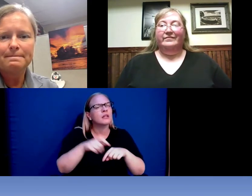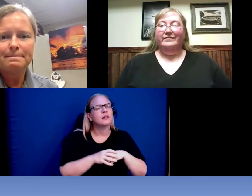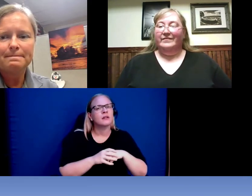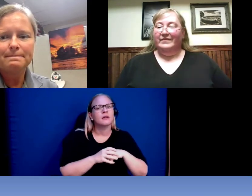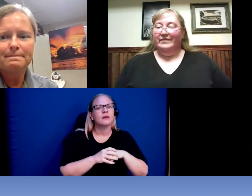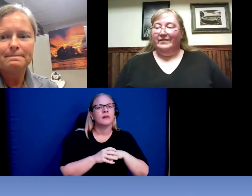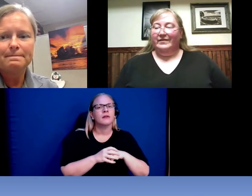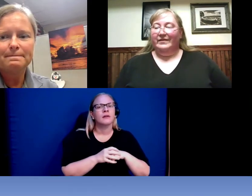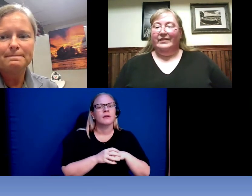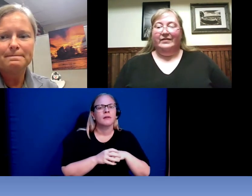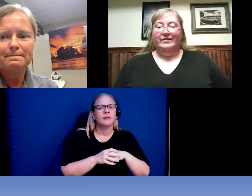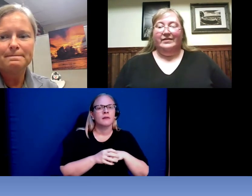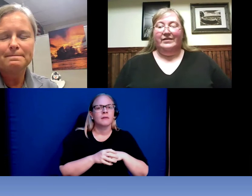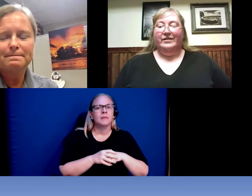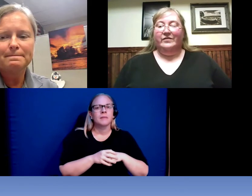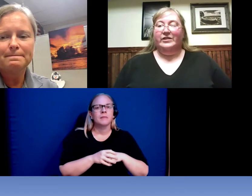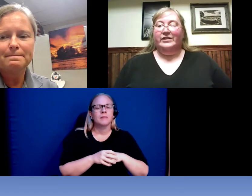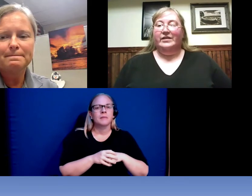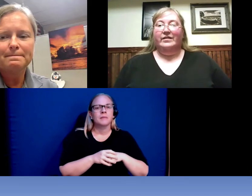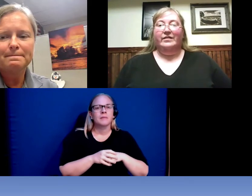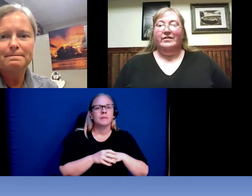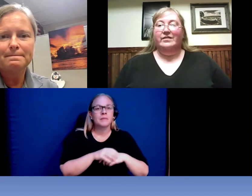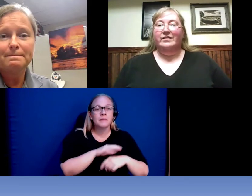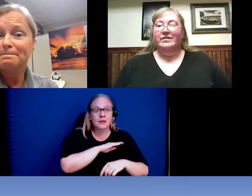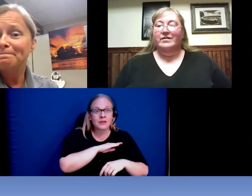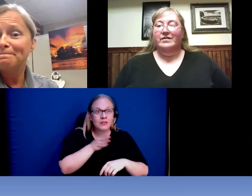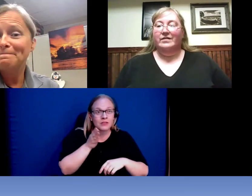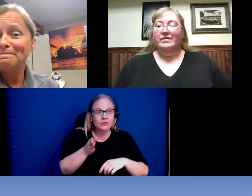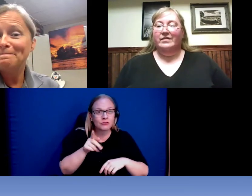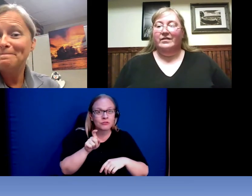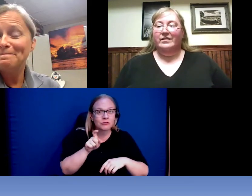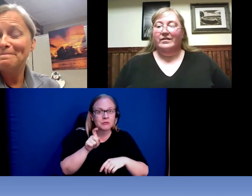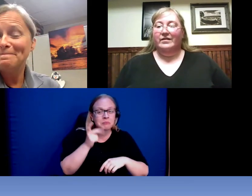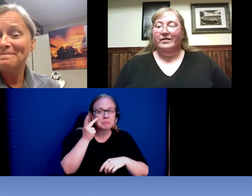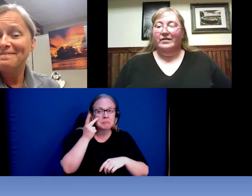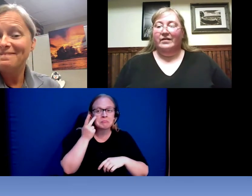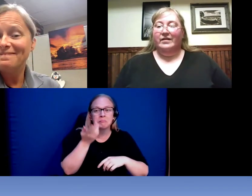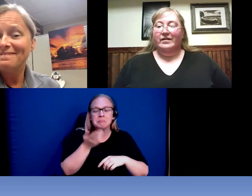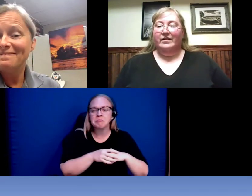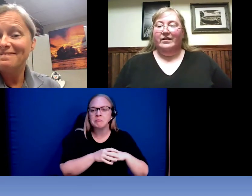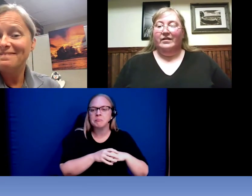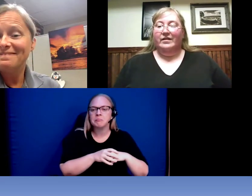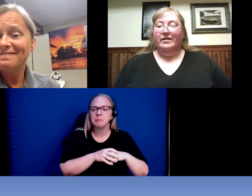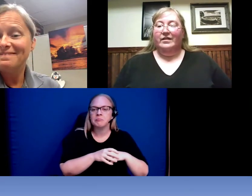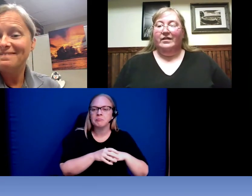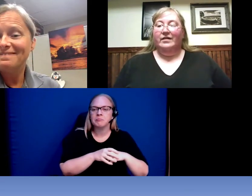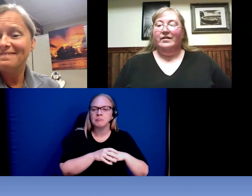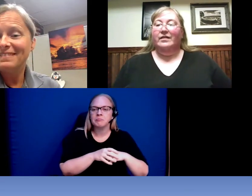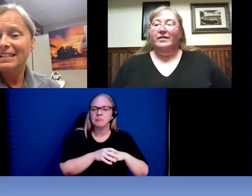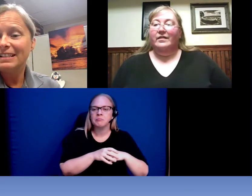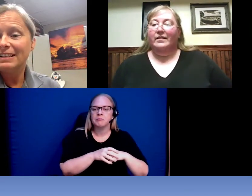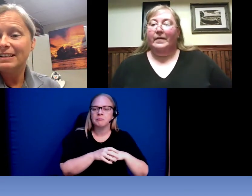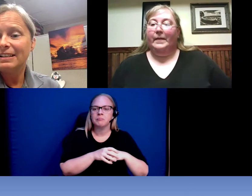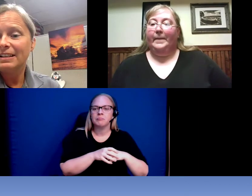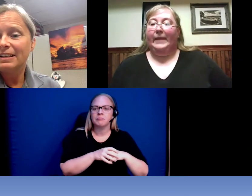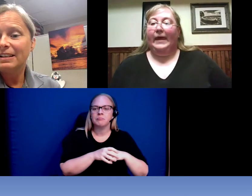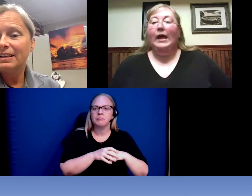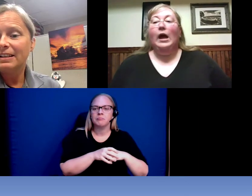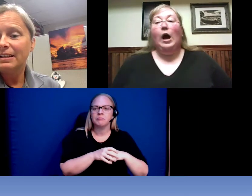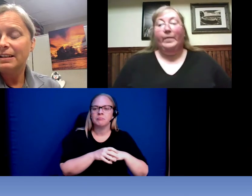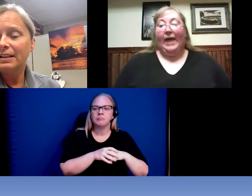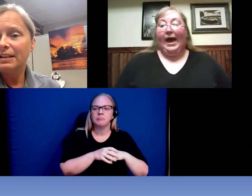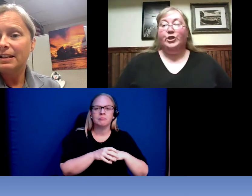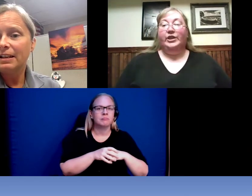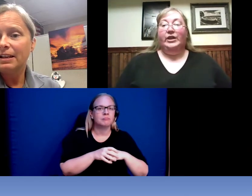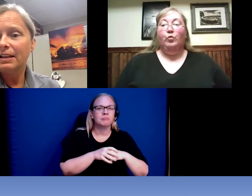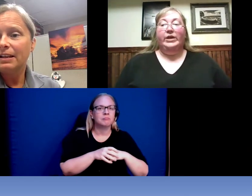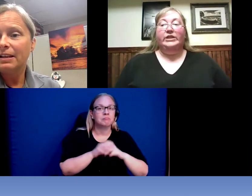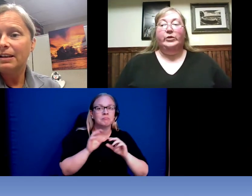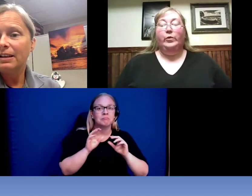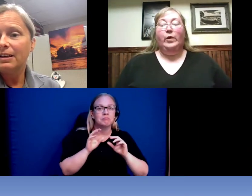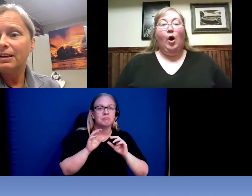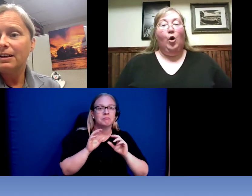Actually we do hope